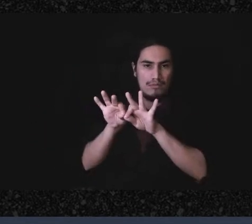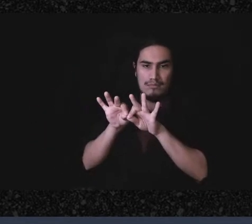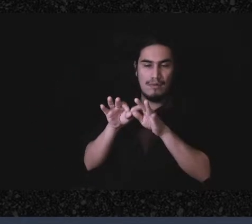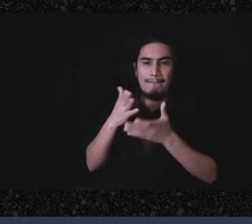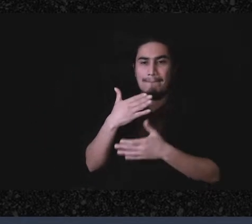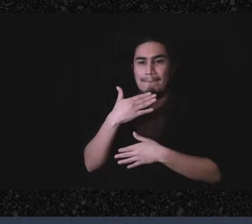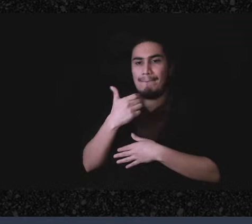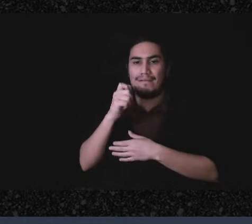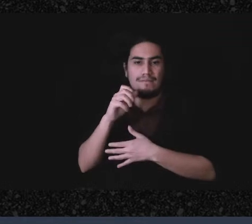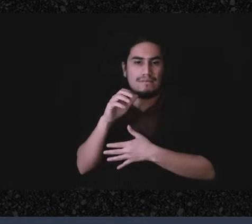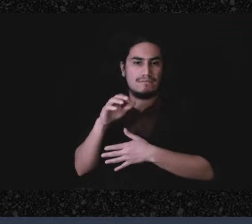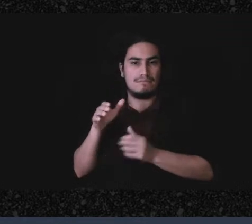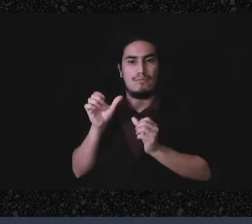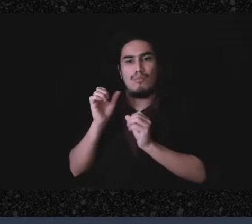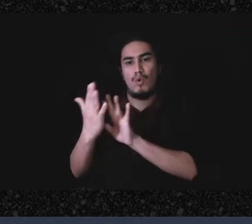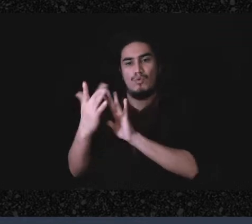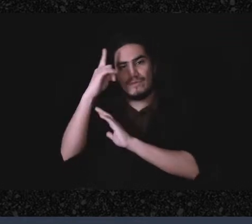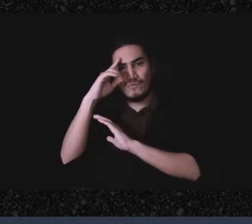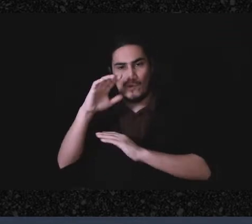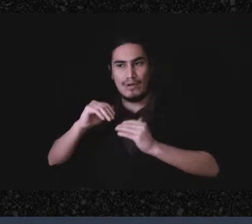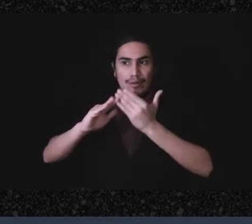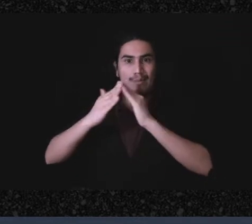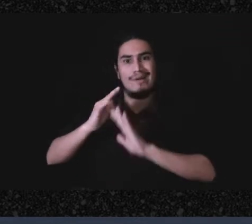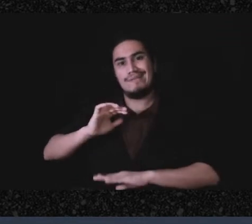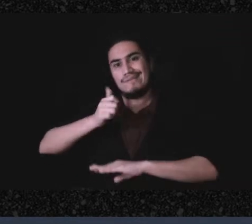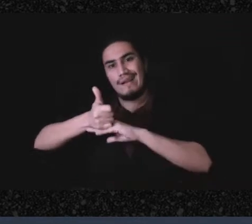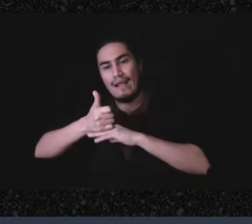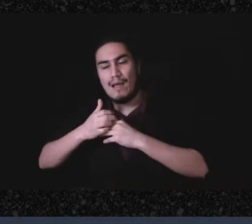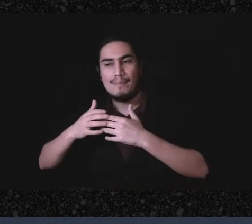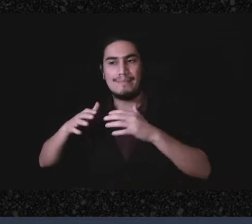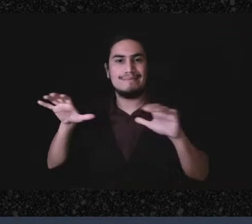a huge way to make connections across different movements and across different communities,